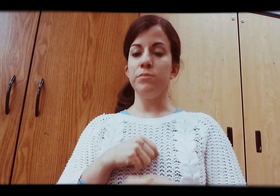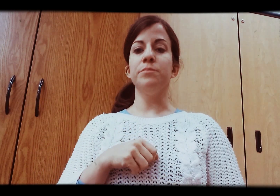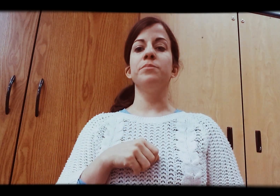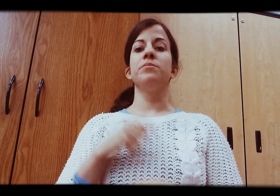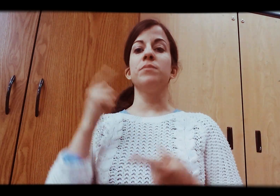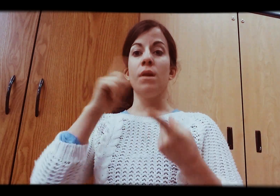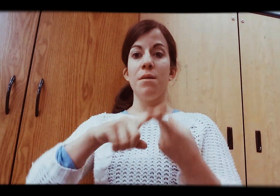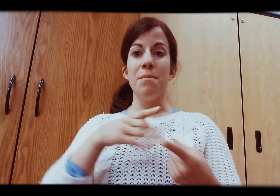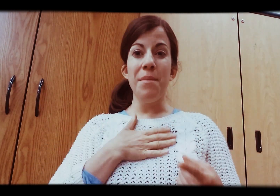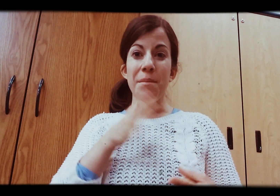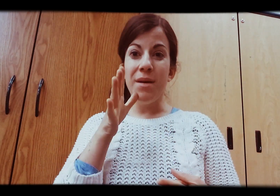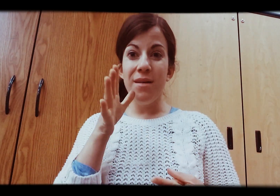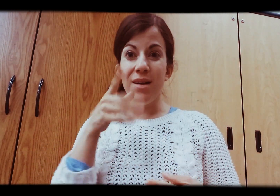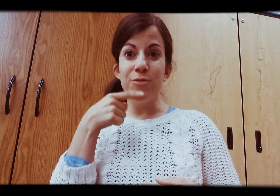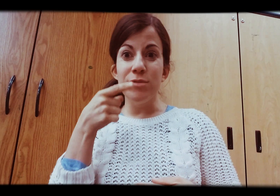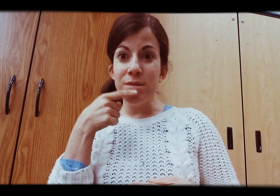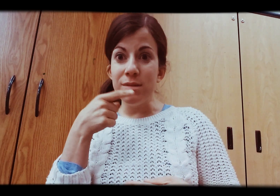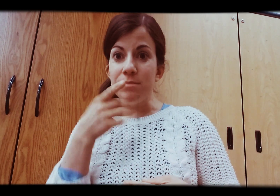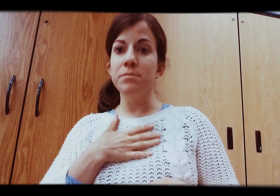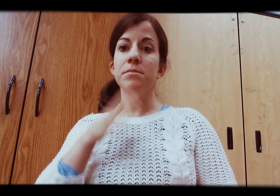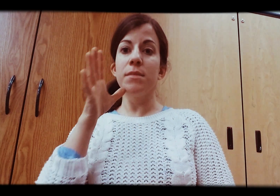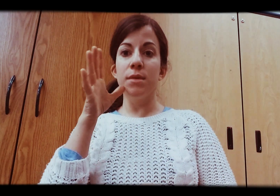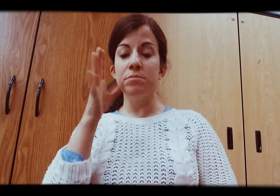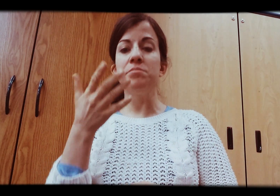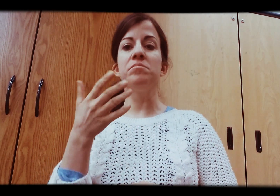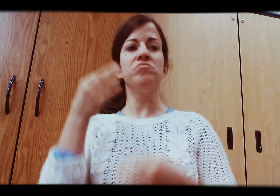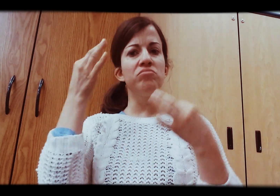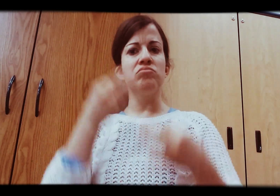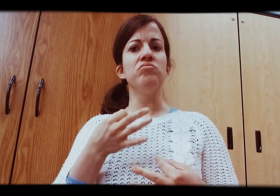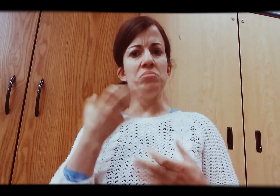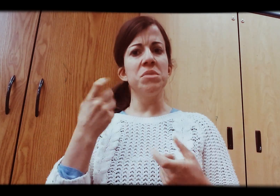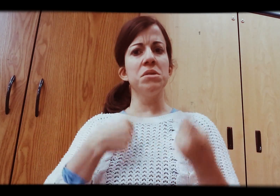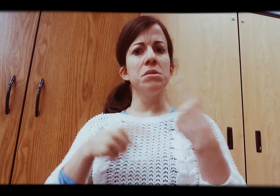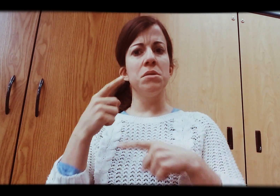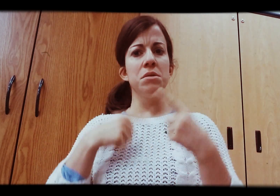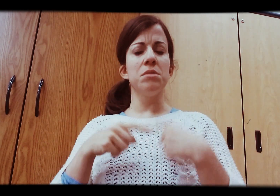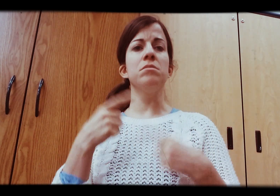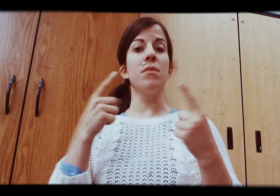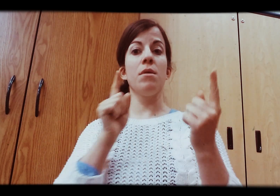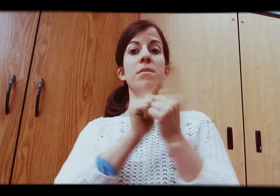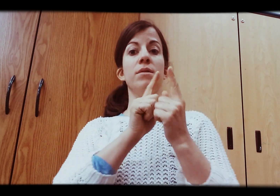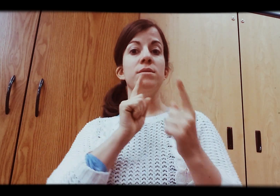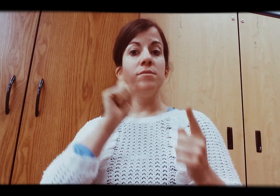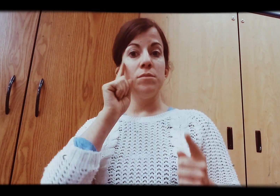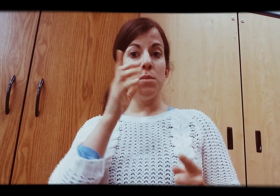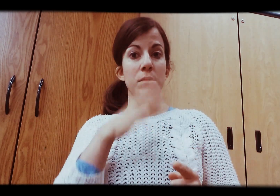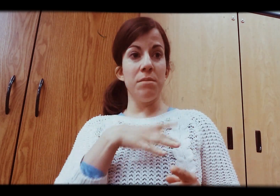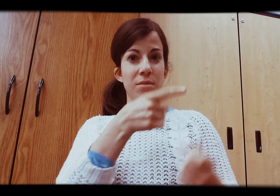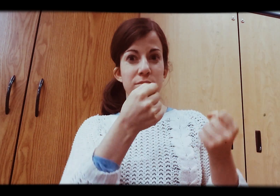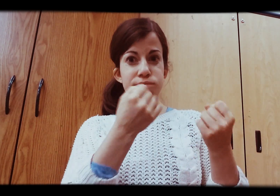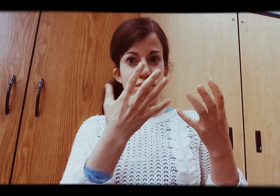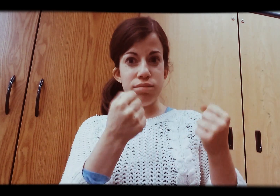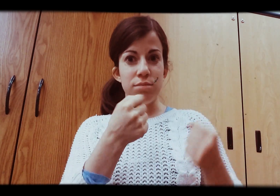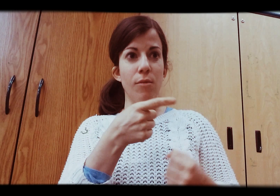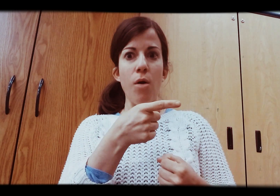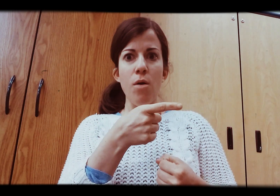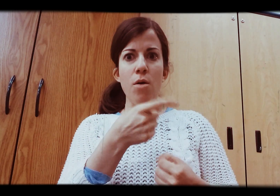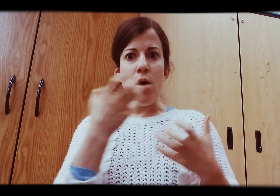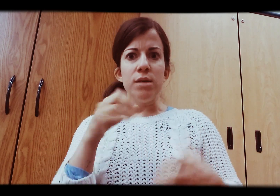Until my hearing mother came in. My mom decided she wanted to learn sign. Then she met a deaf woman who is fluent in ASL.